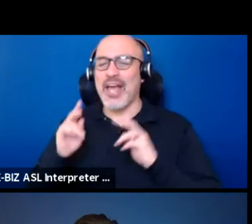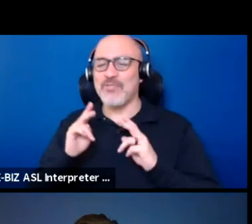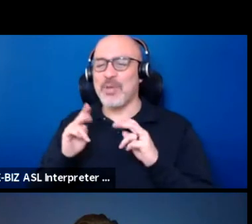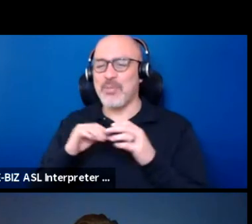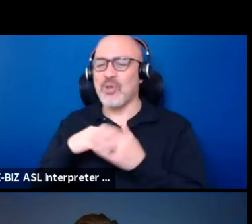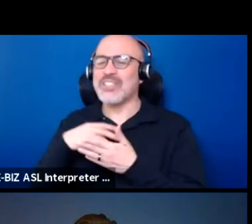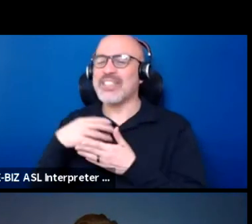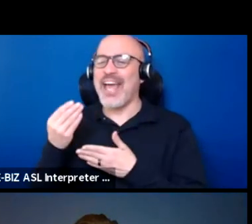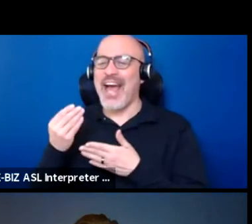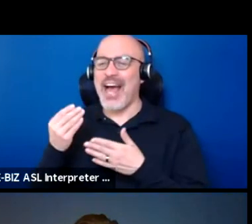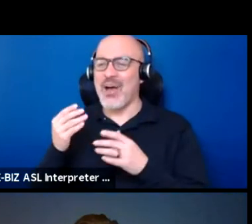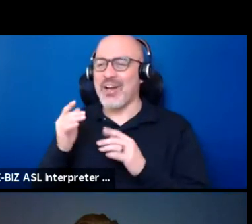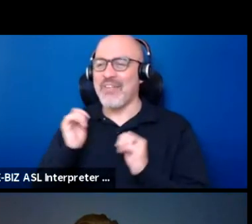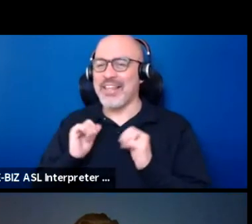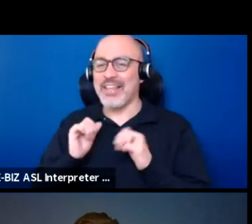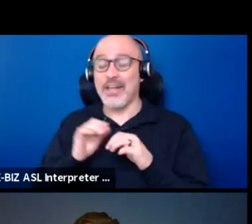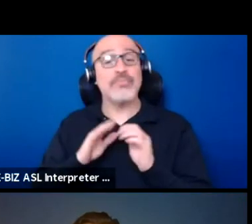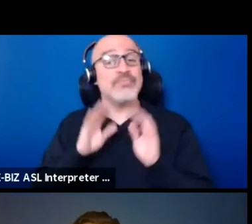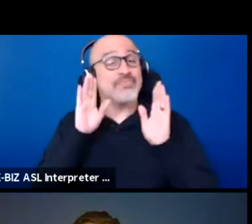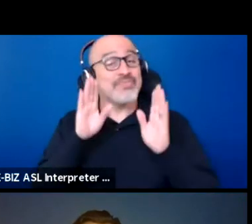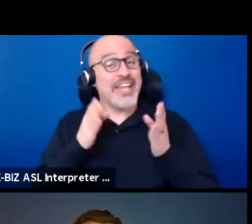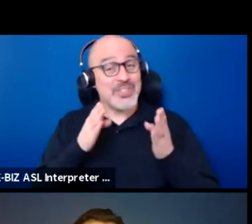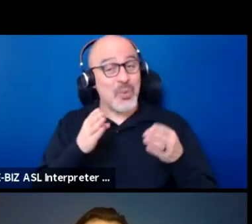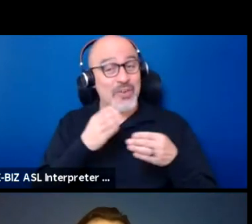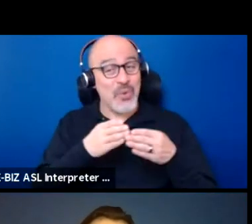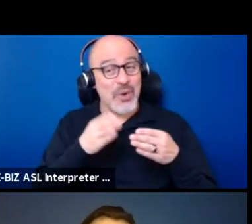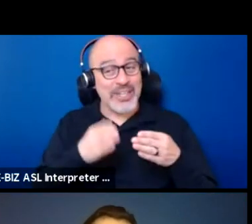Thank you, Howie. That's a great way to end. I love that.